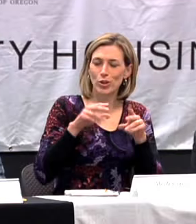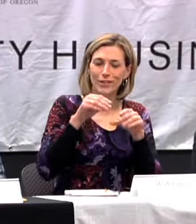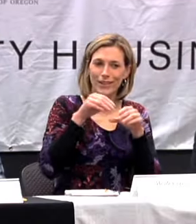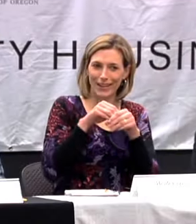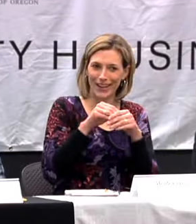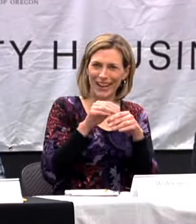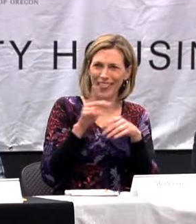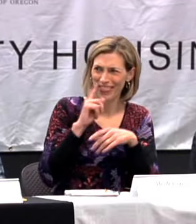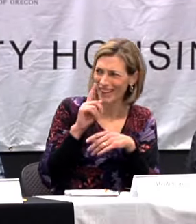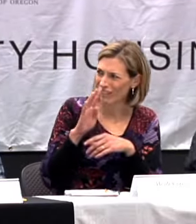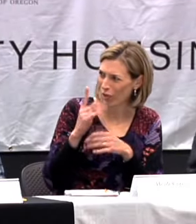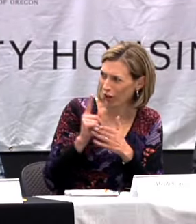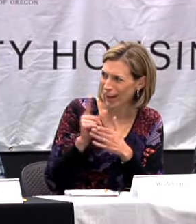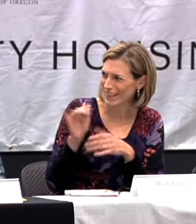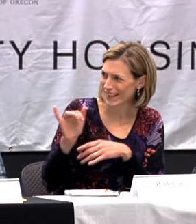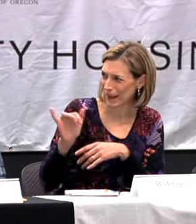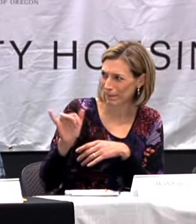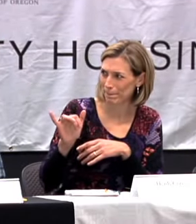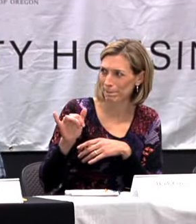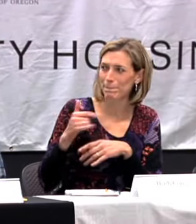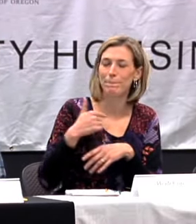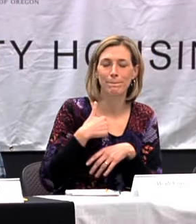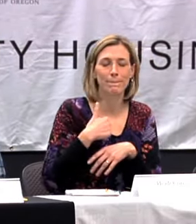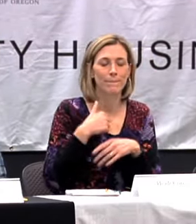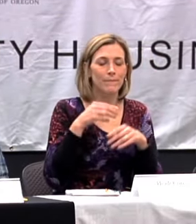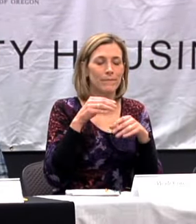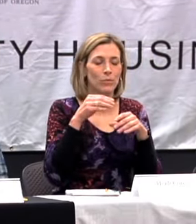MY FIRST EXPERIENCE WAS 4TH GRADE WITH A DEAF PERSON